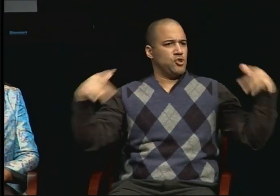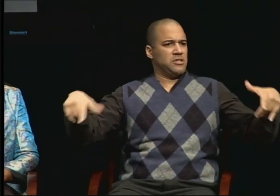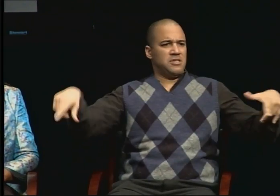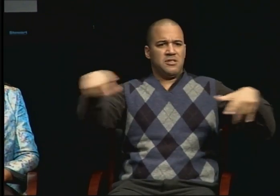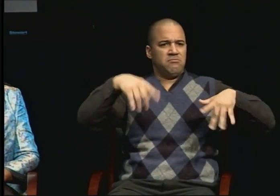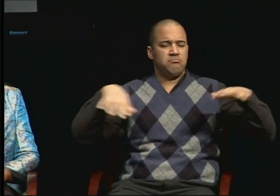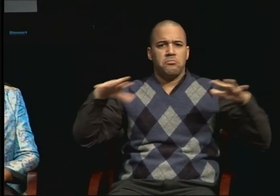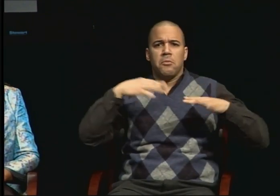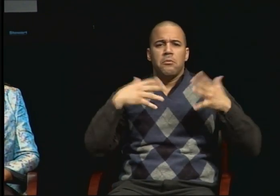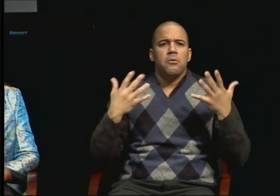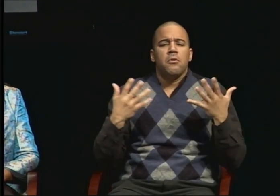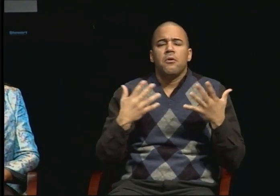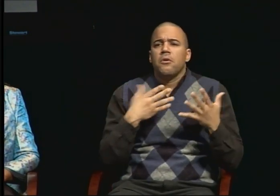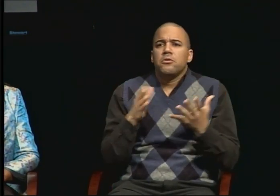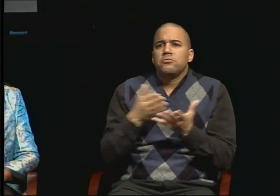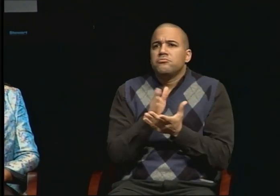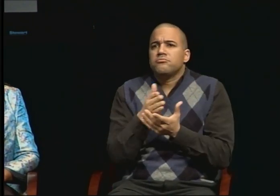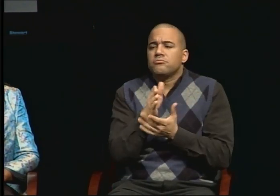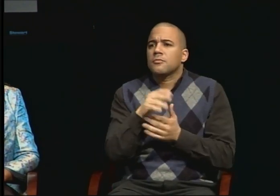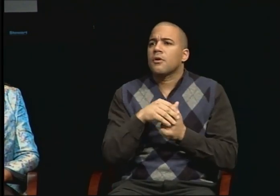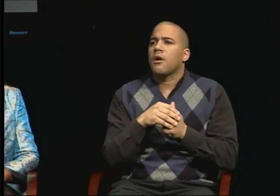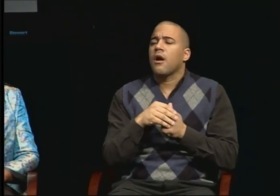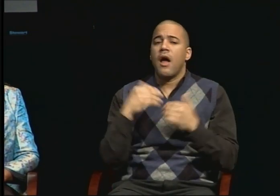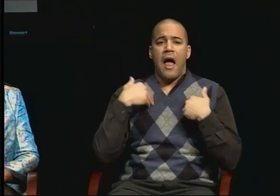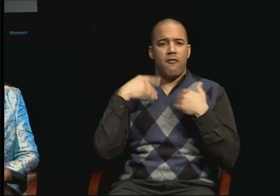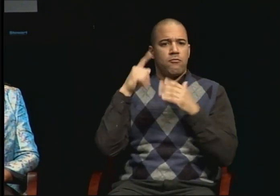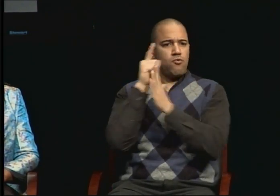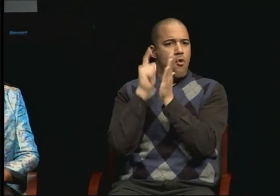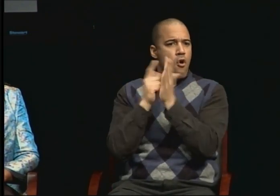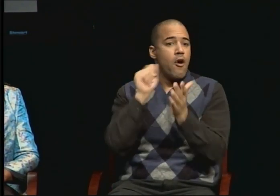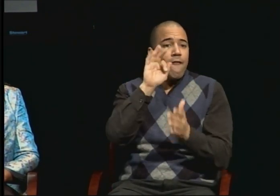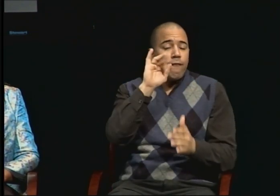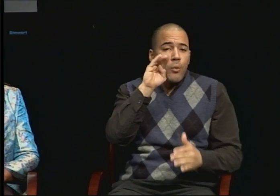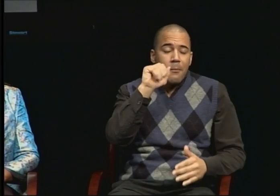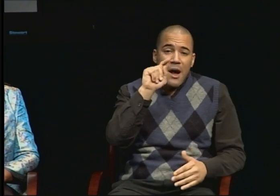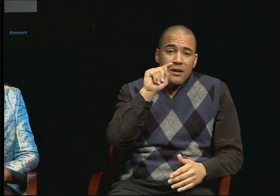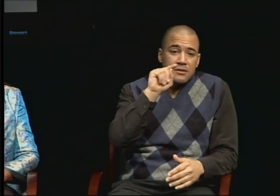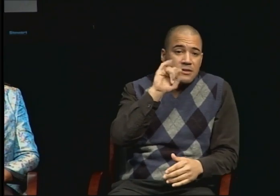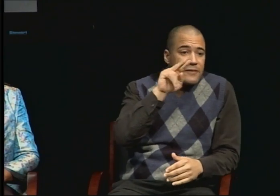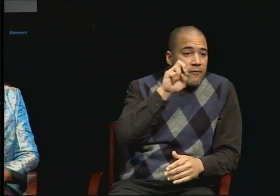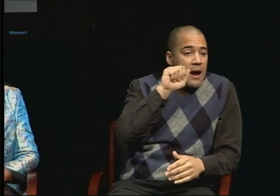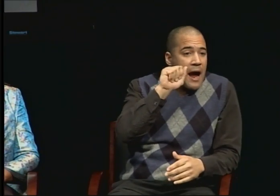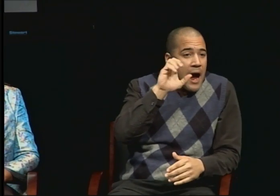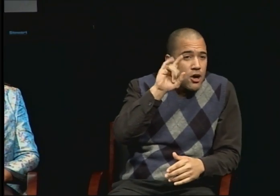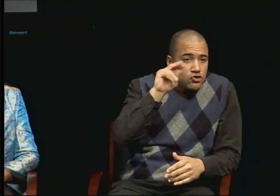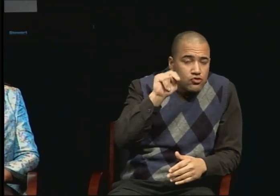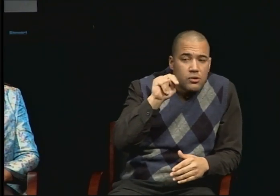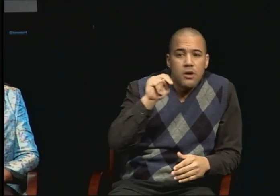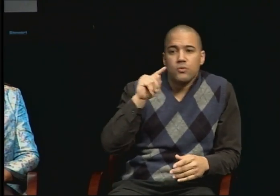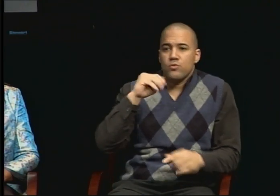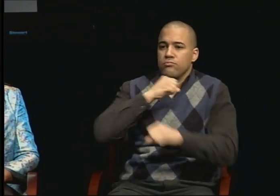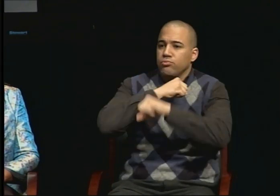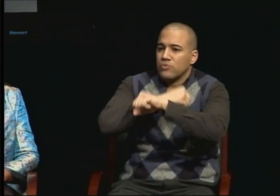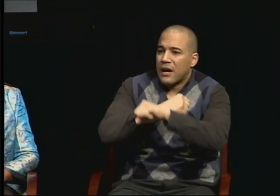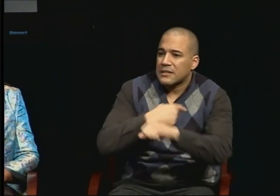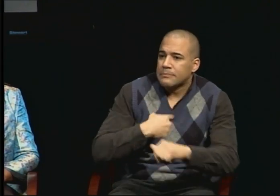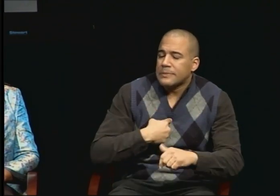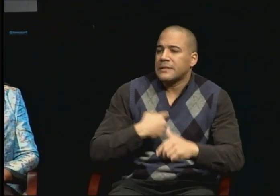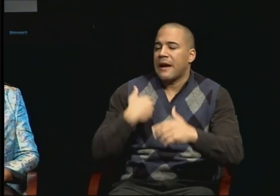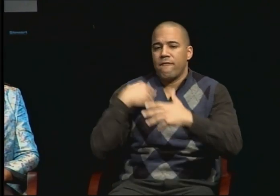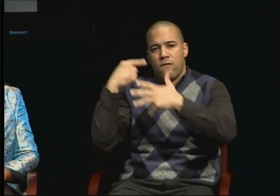We have laws such as affirmative action